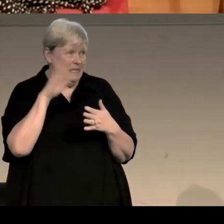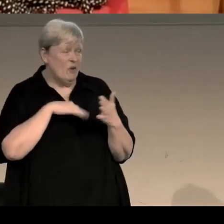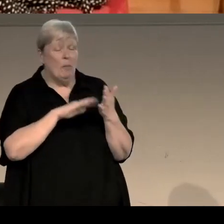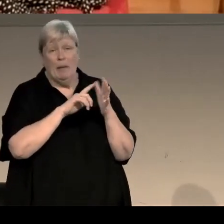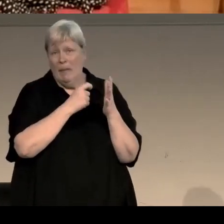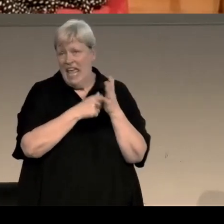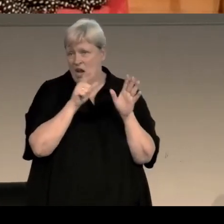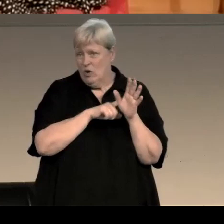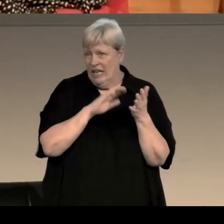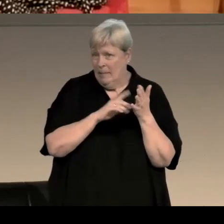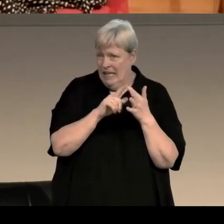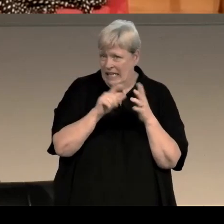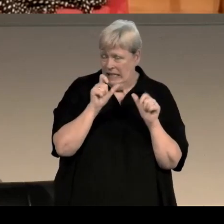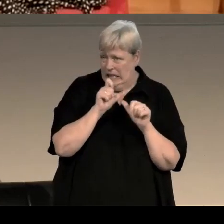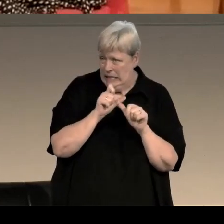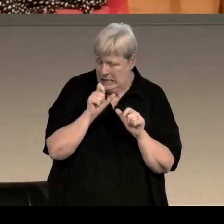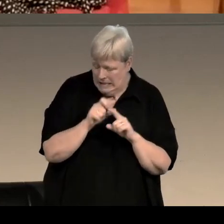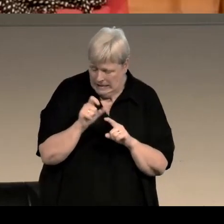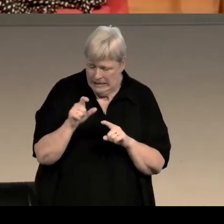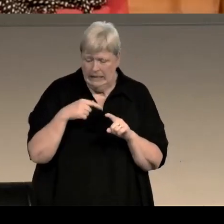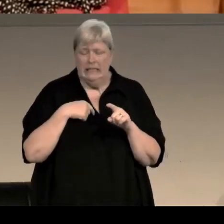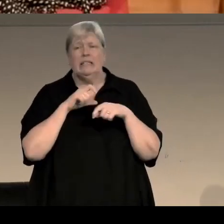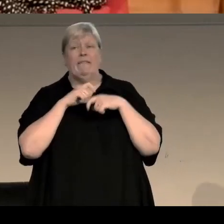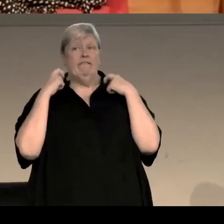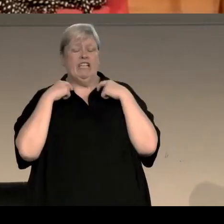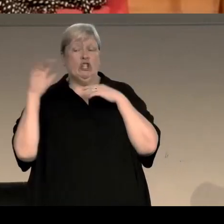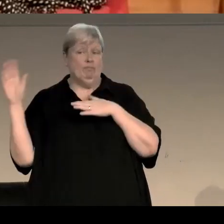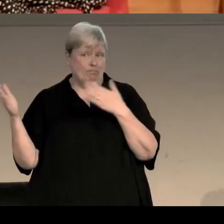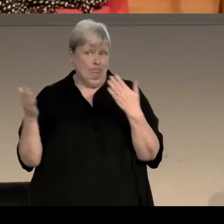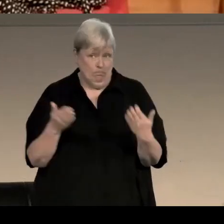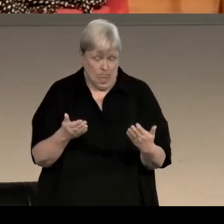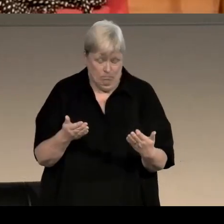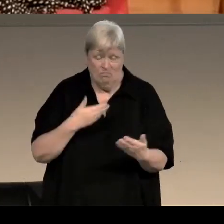and it's the vicar who's introducing them in in in the narrative,